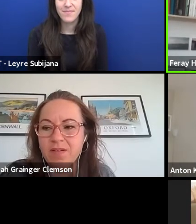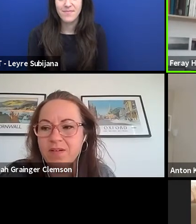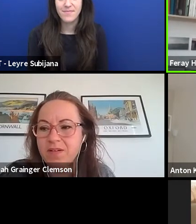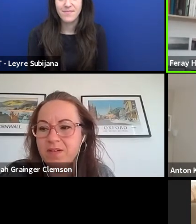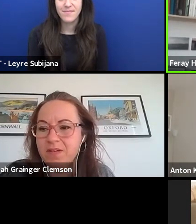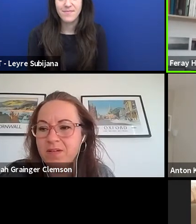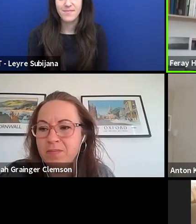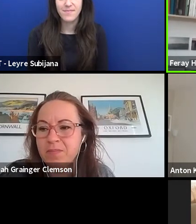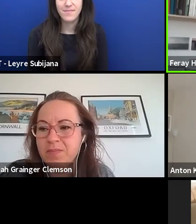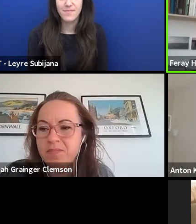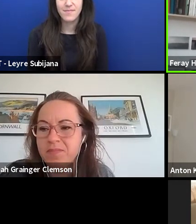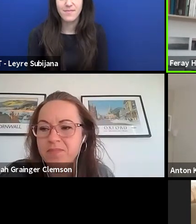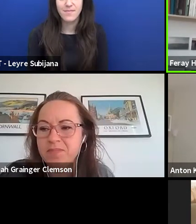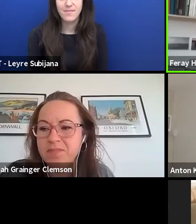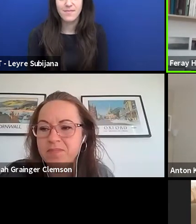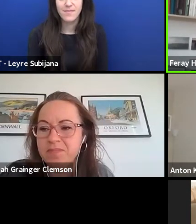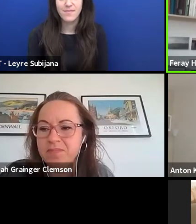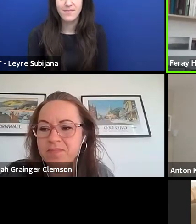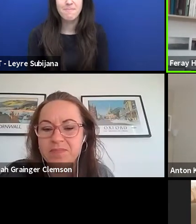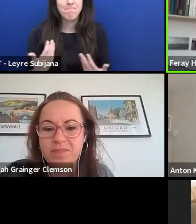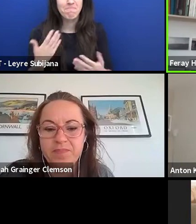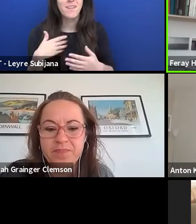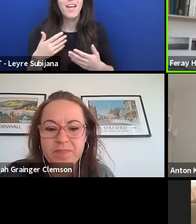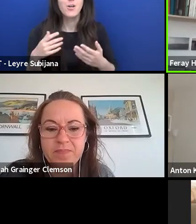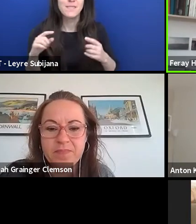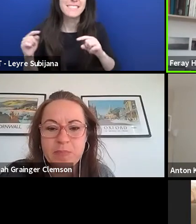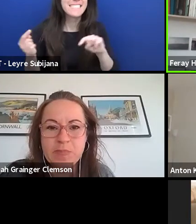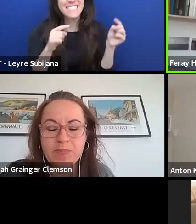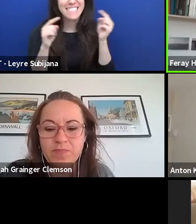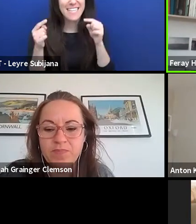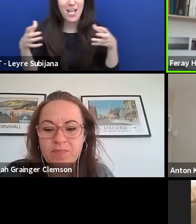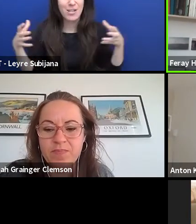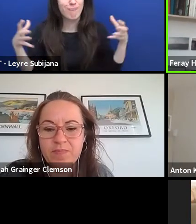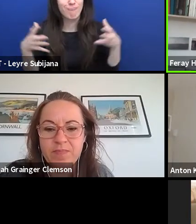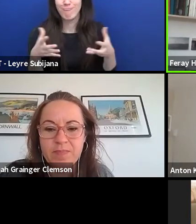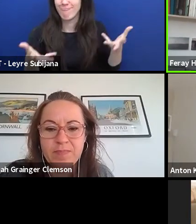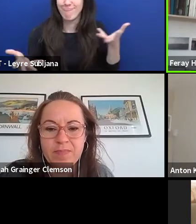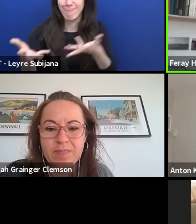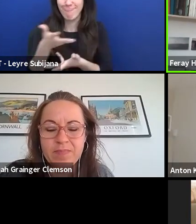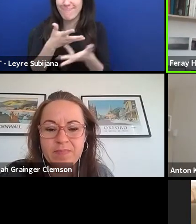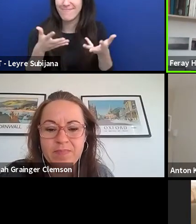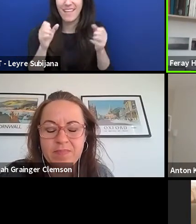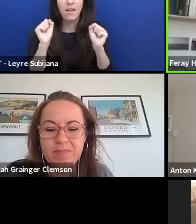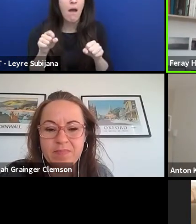But before we discuss again all together, you can also ask questions to each other